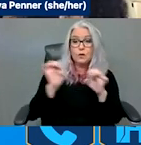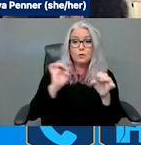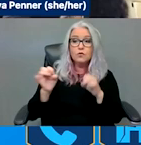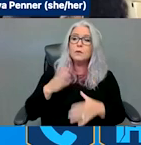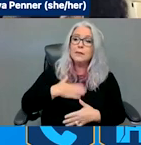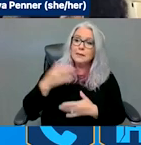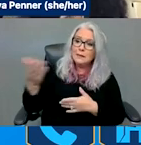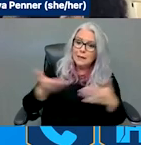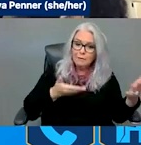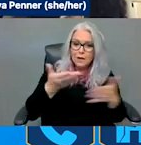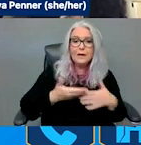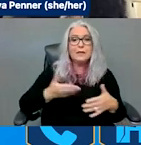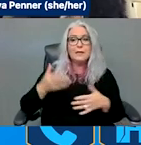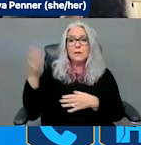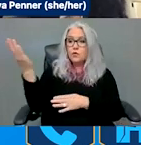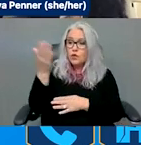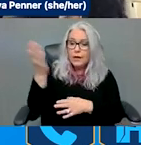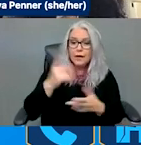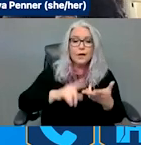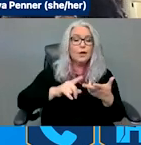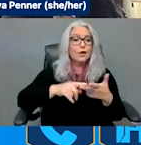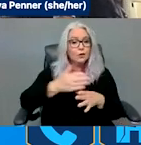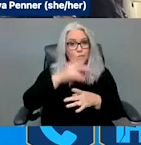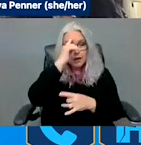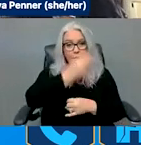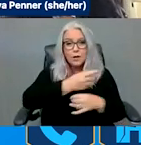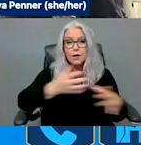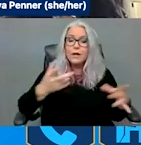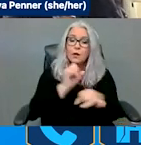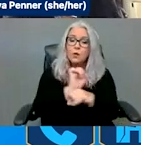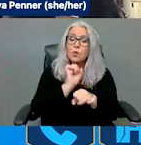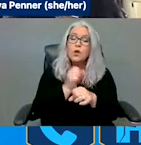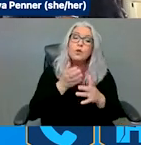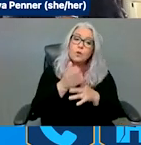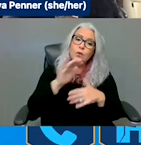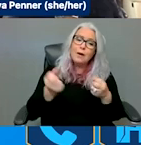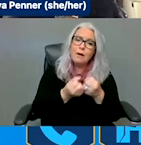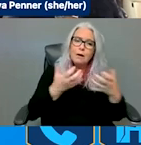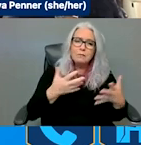continue to see that may be new or may not be identified yet in how we can come